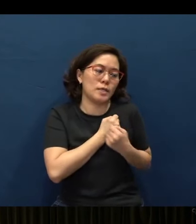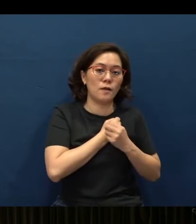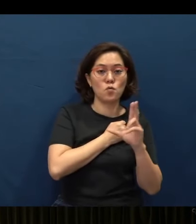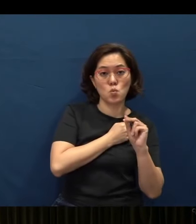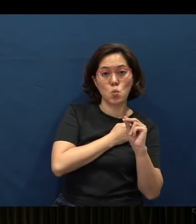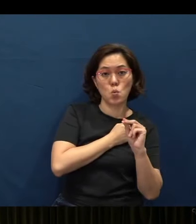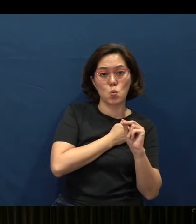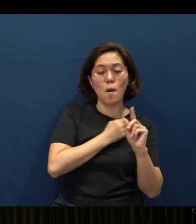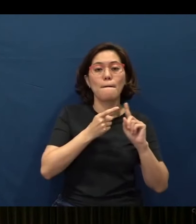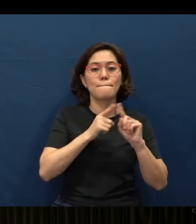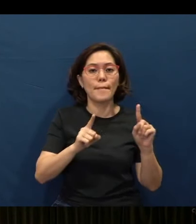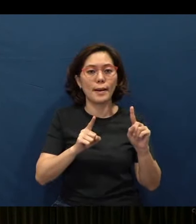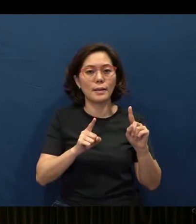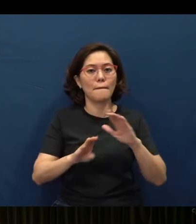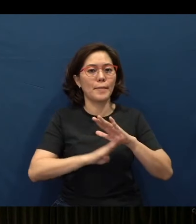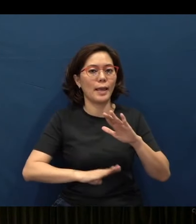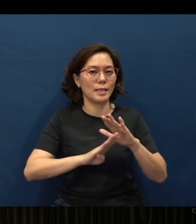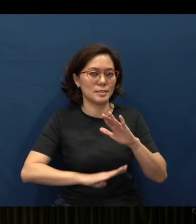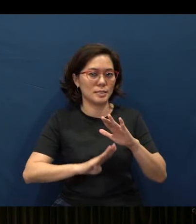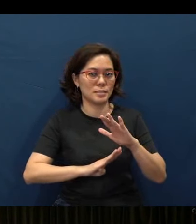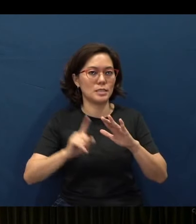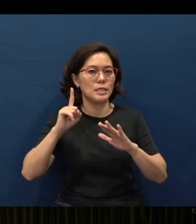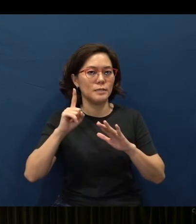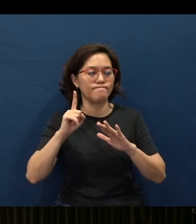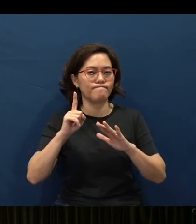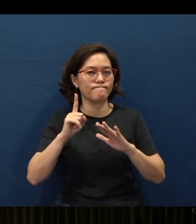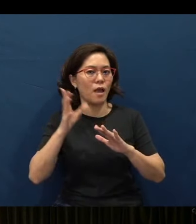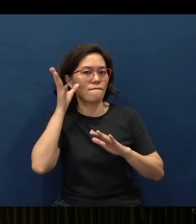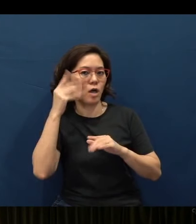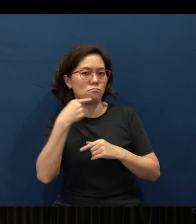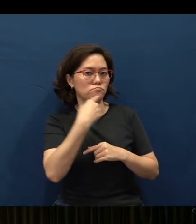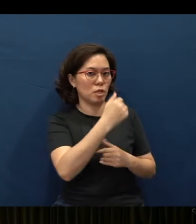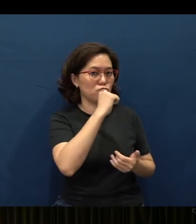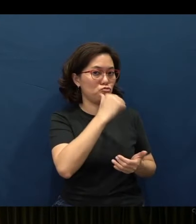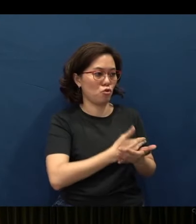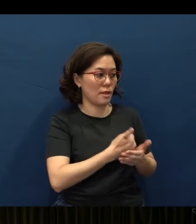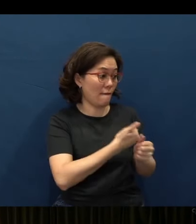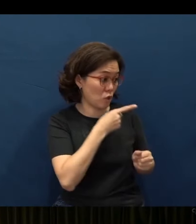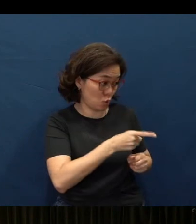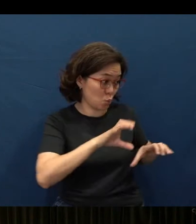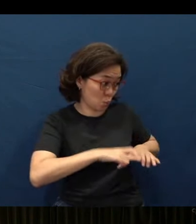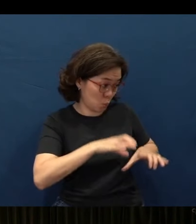But basically, he was telling her, in everything you do, okay,